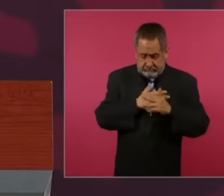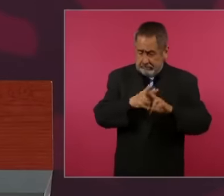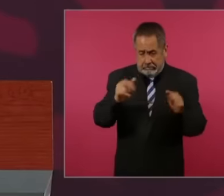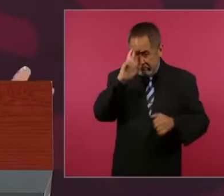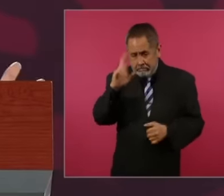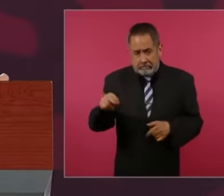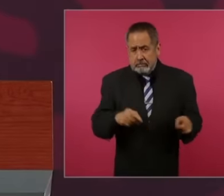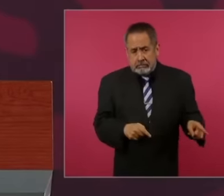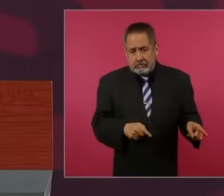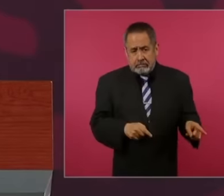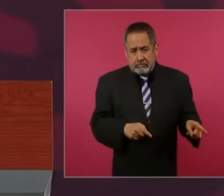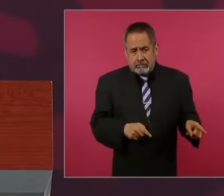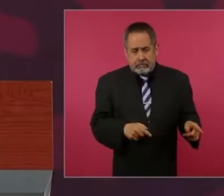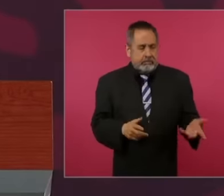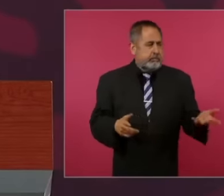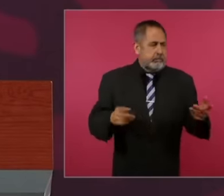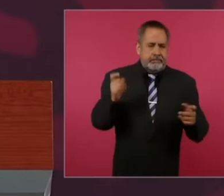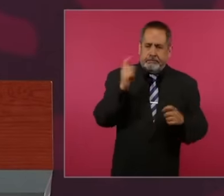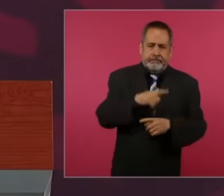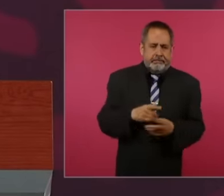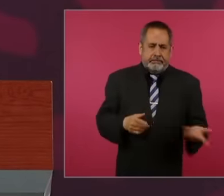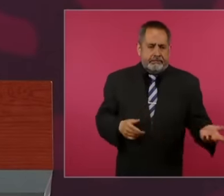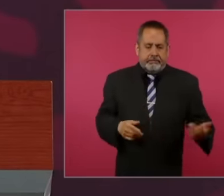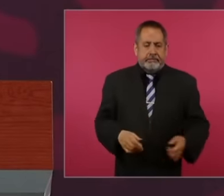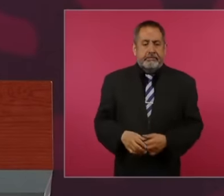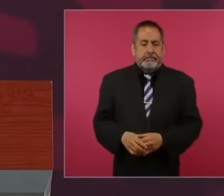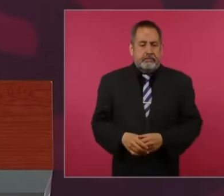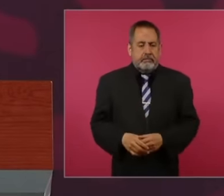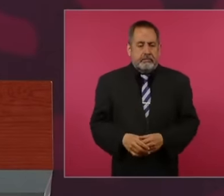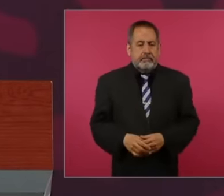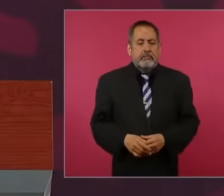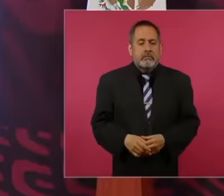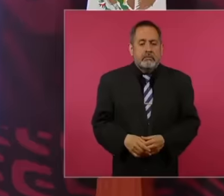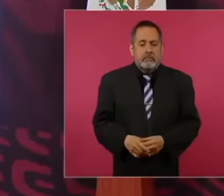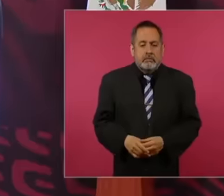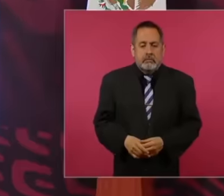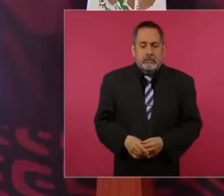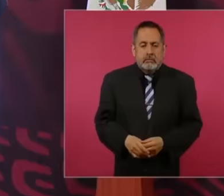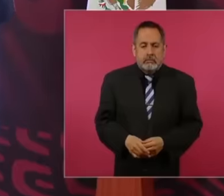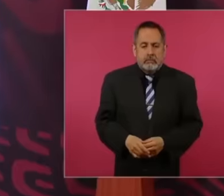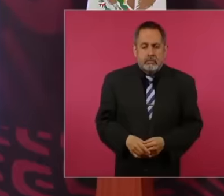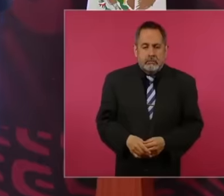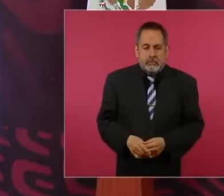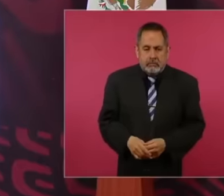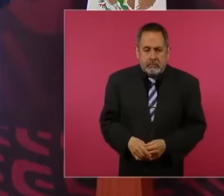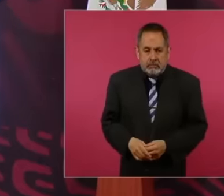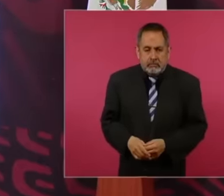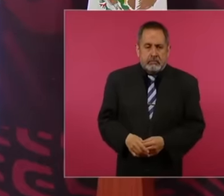difficult for them to get